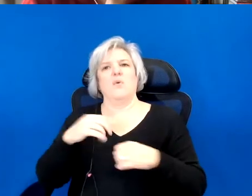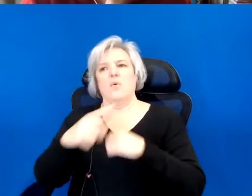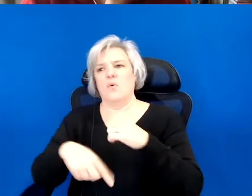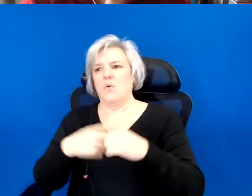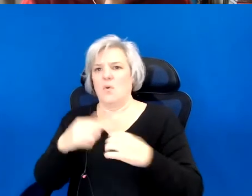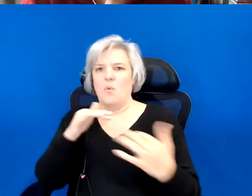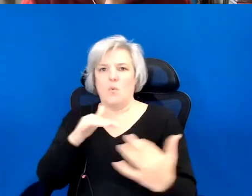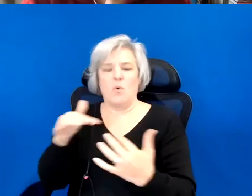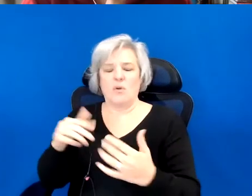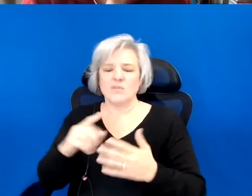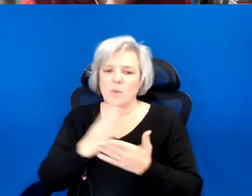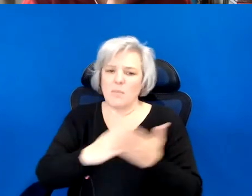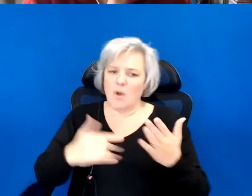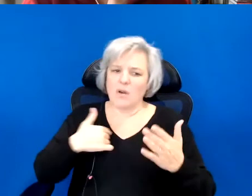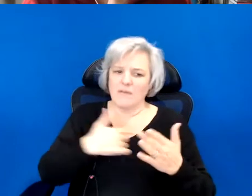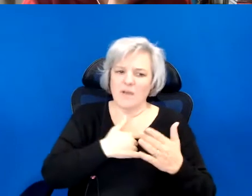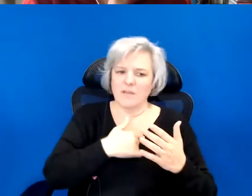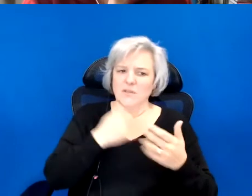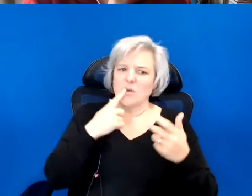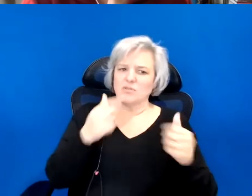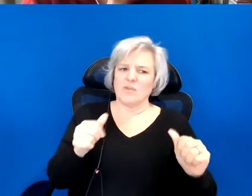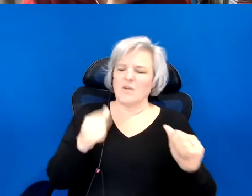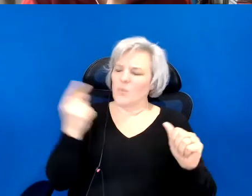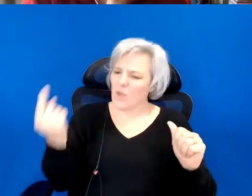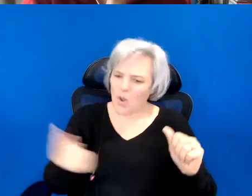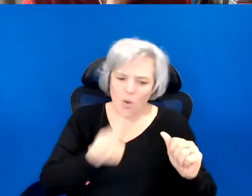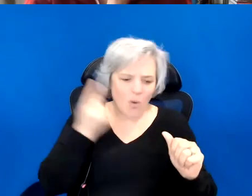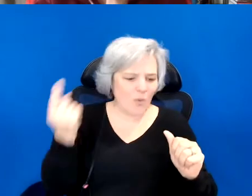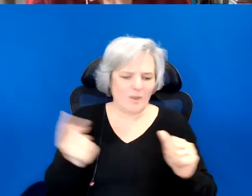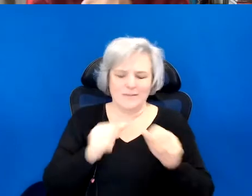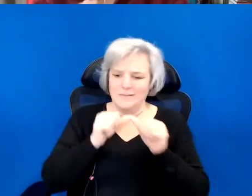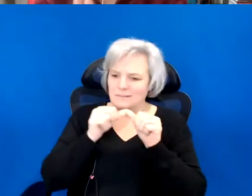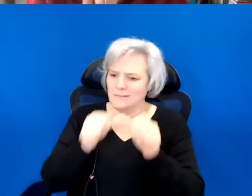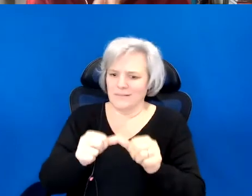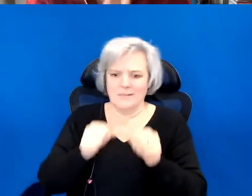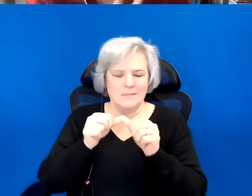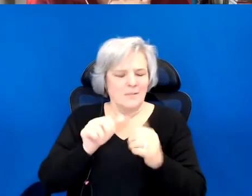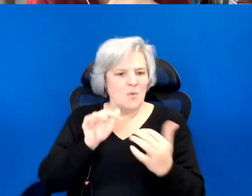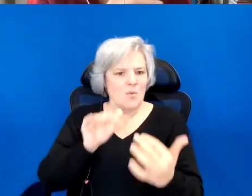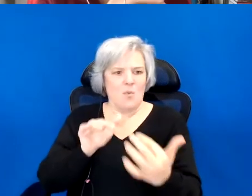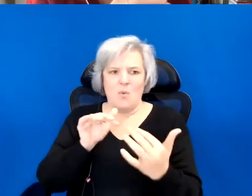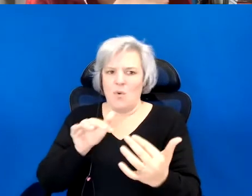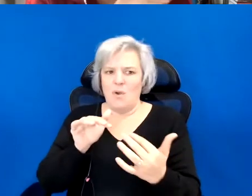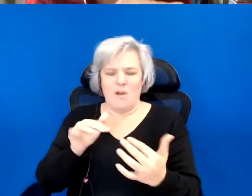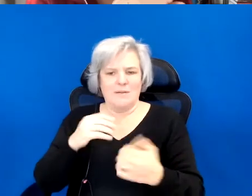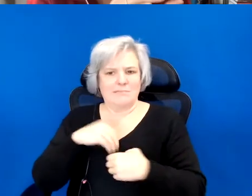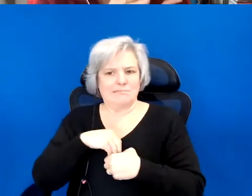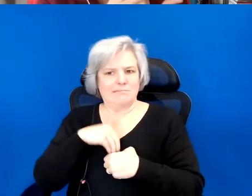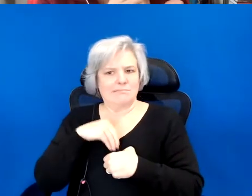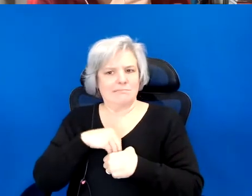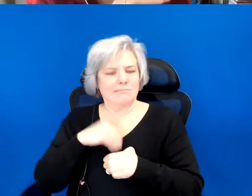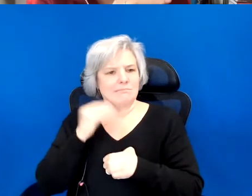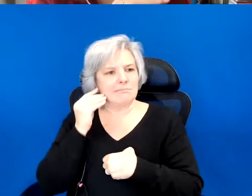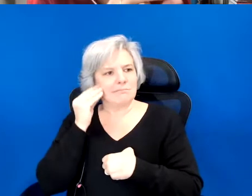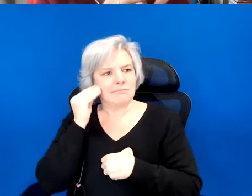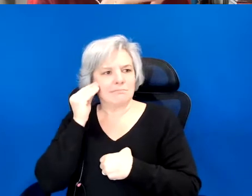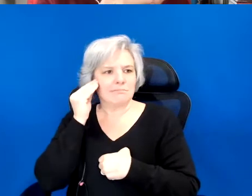think about that always, ongoing war or there is always ongoing work that we haven't been